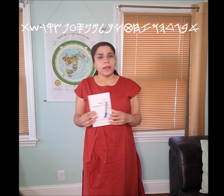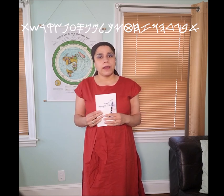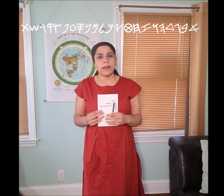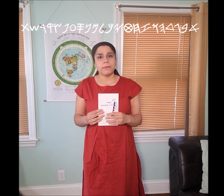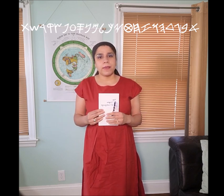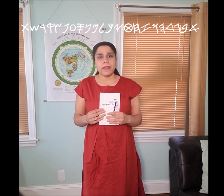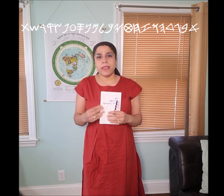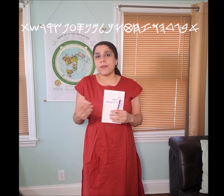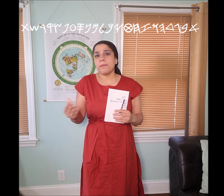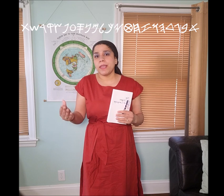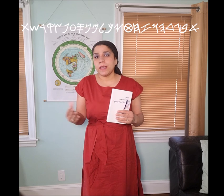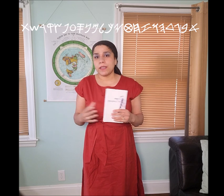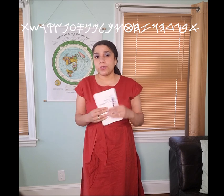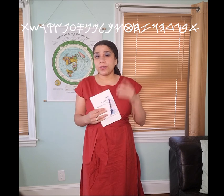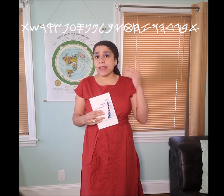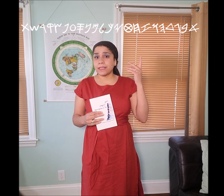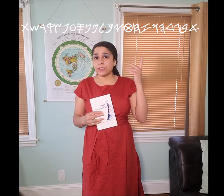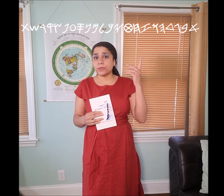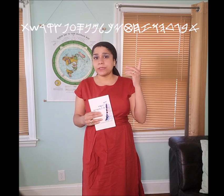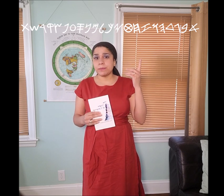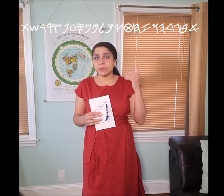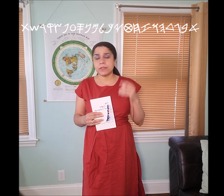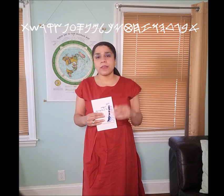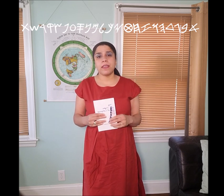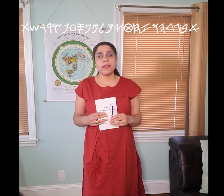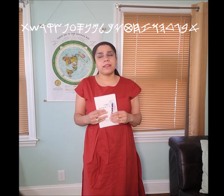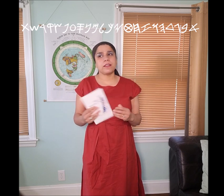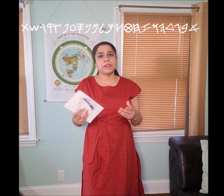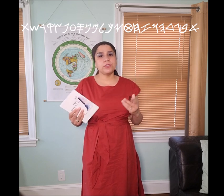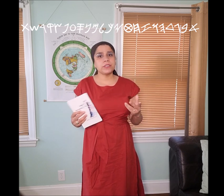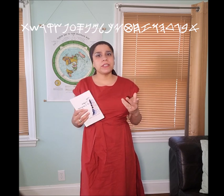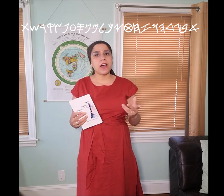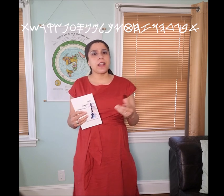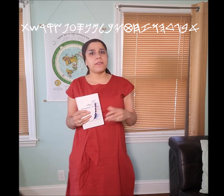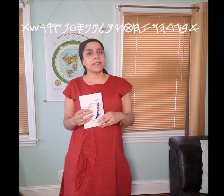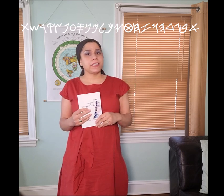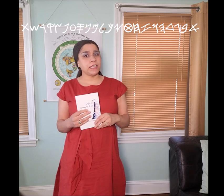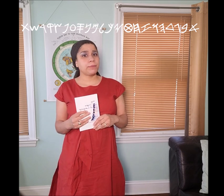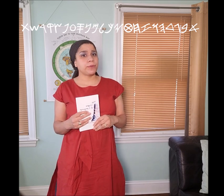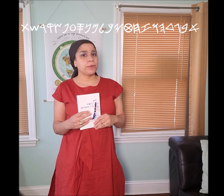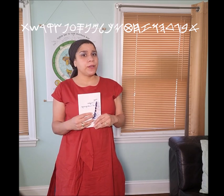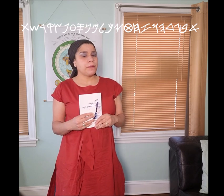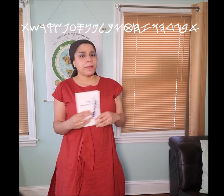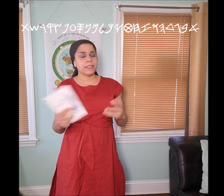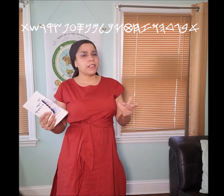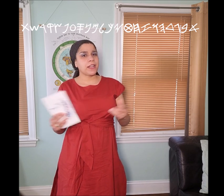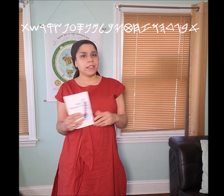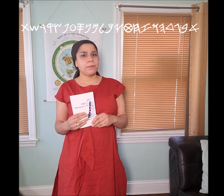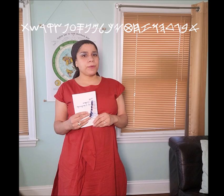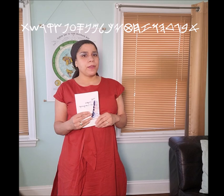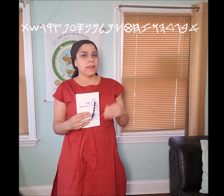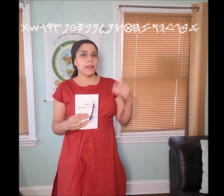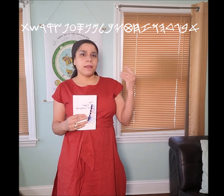Aramaic utilize these symbols also, okay and they're usually thought of as Hebrew, but it's not Hebrew.